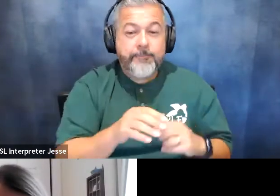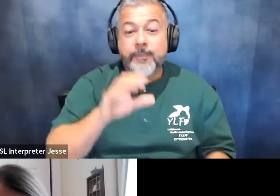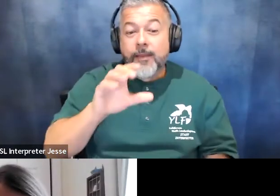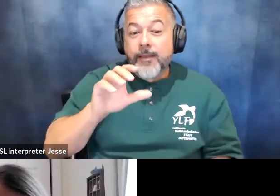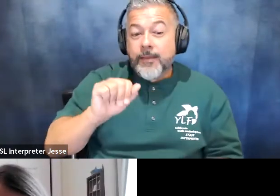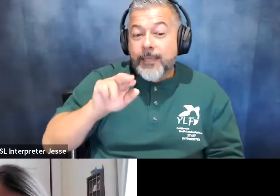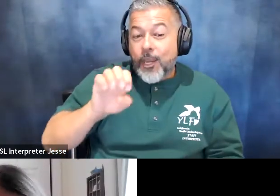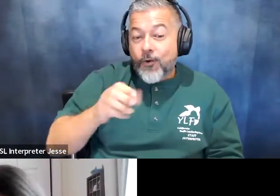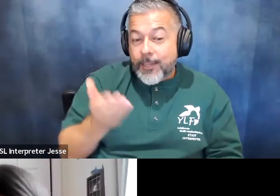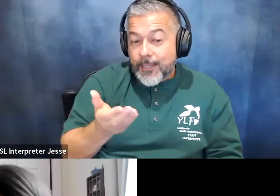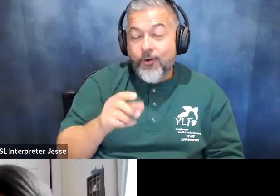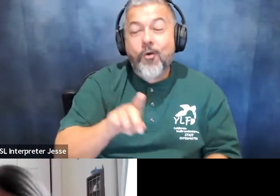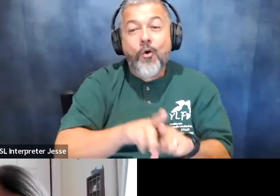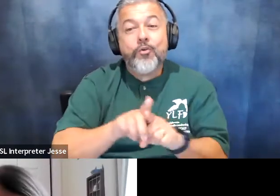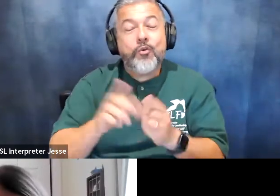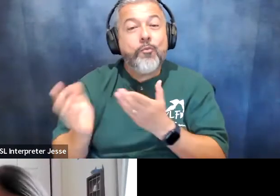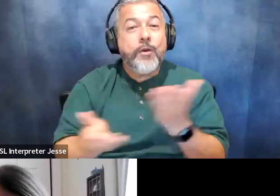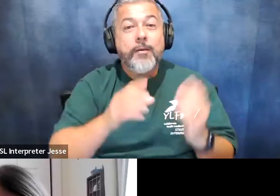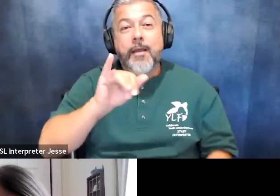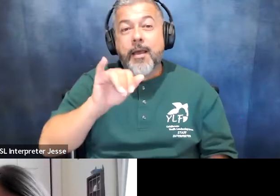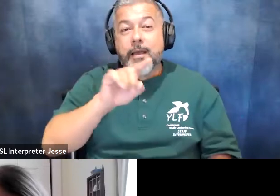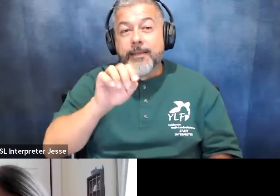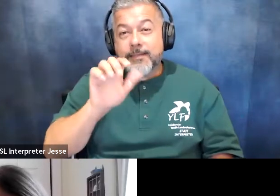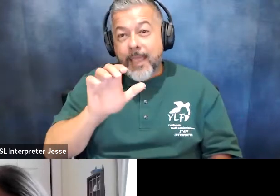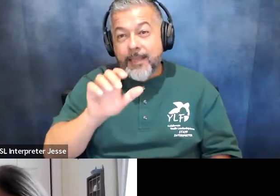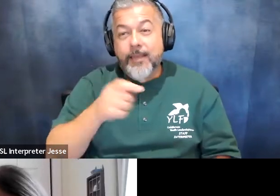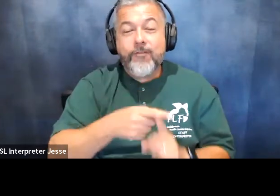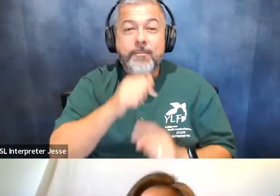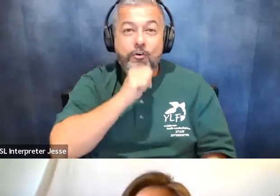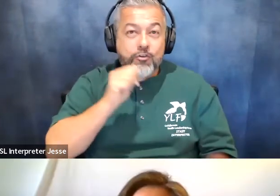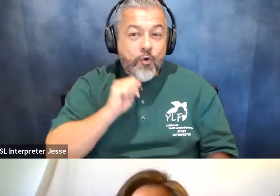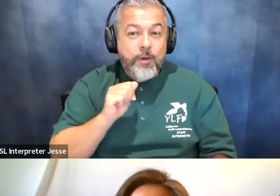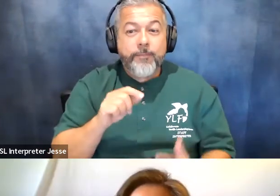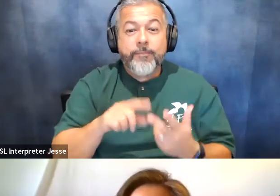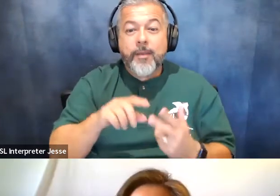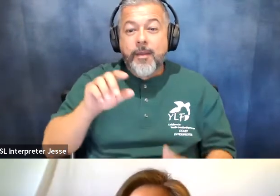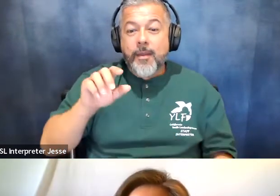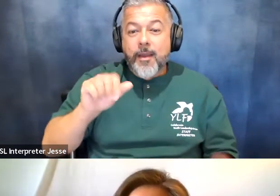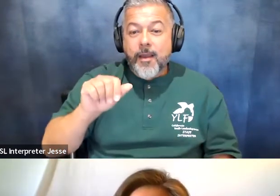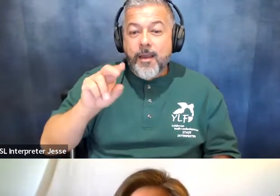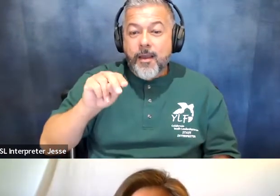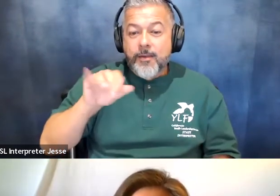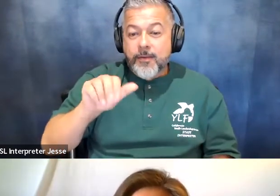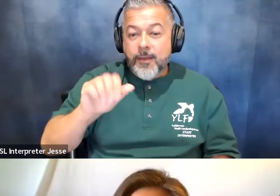to bring up isaac zwinger nathanson from arizona we're going to bring up anya carrillo from arizona